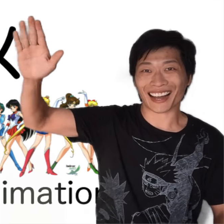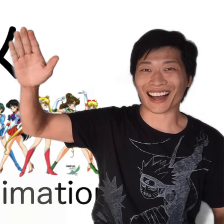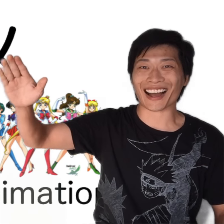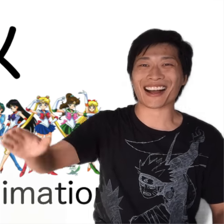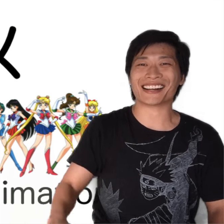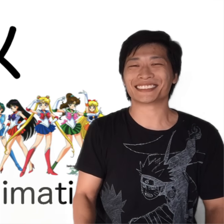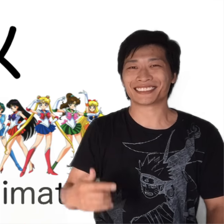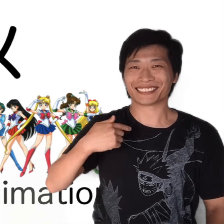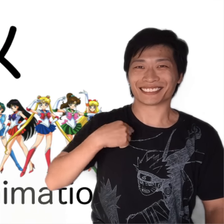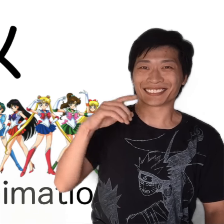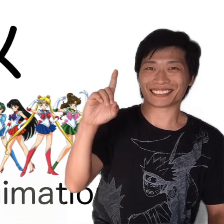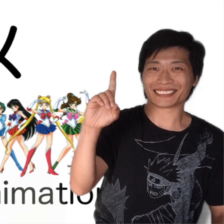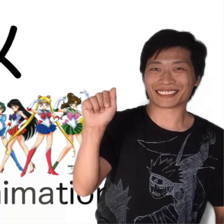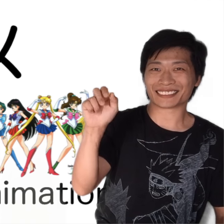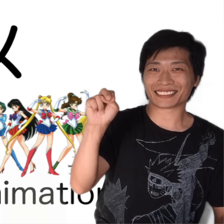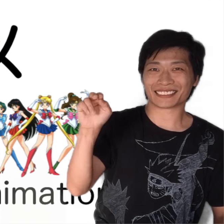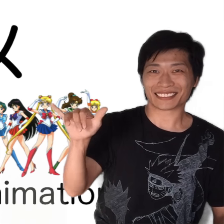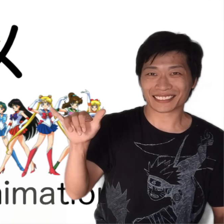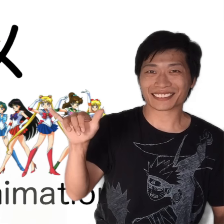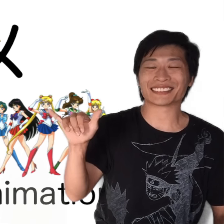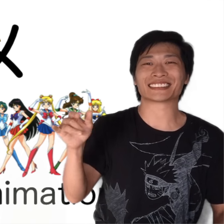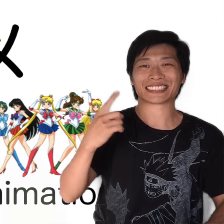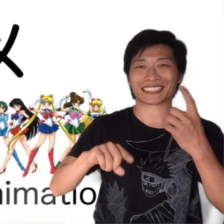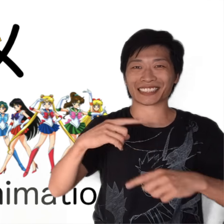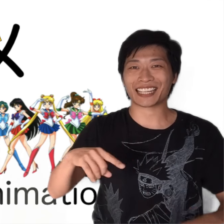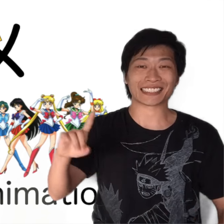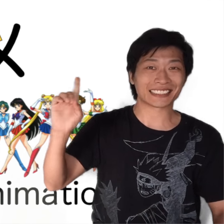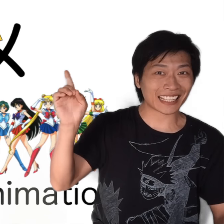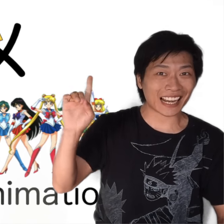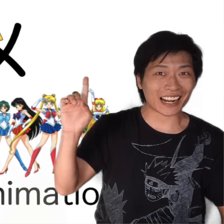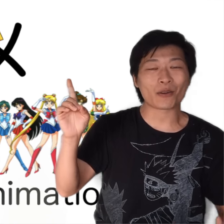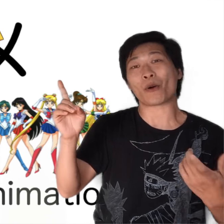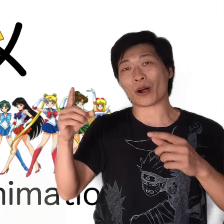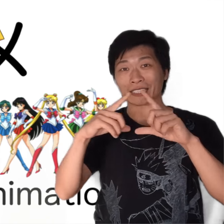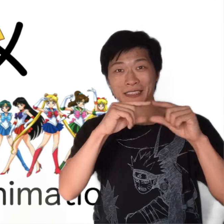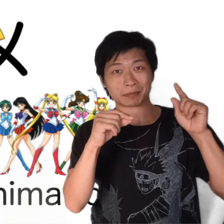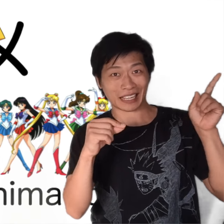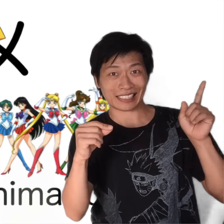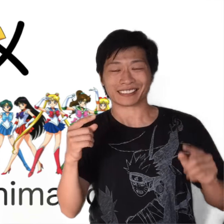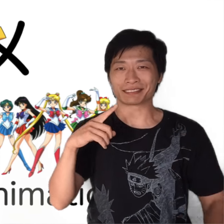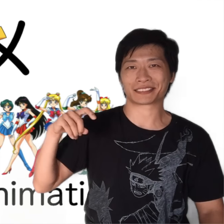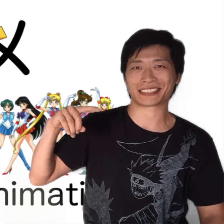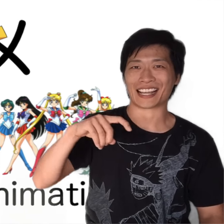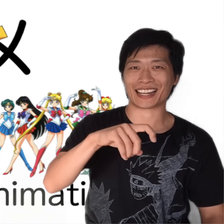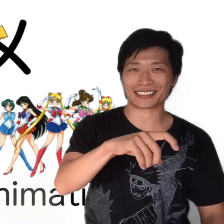Hi it’s me Danny. Here is my “Sign Name” is American Sign Language and in Japanese Sign Language.